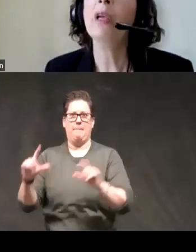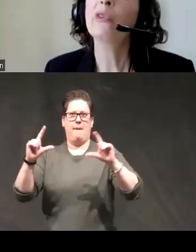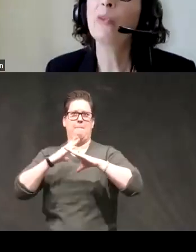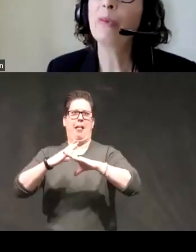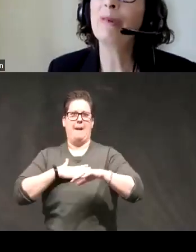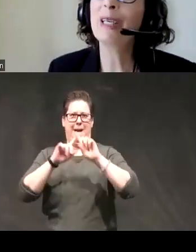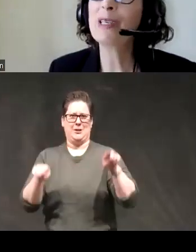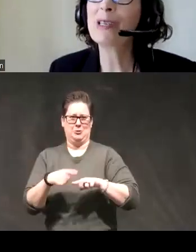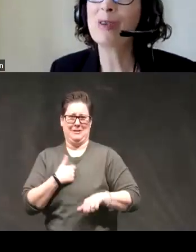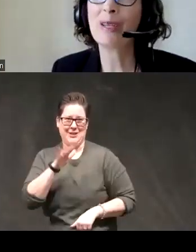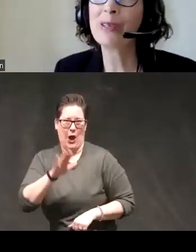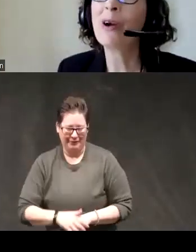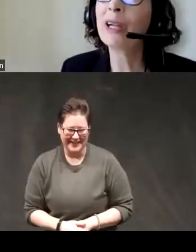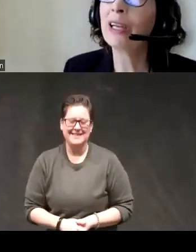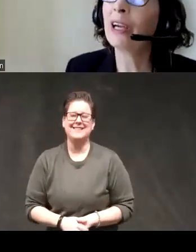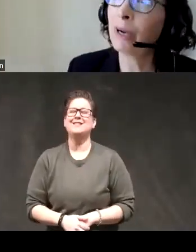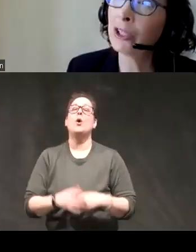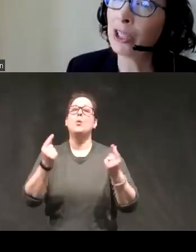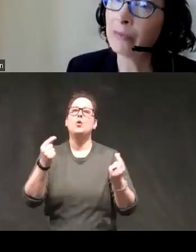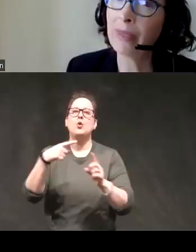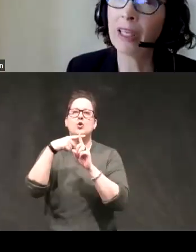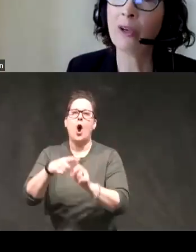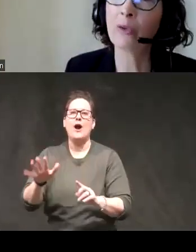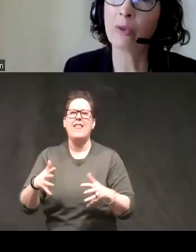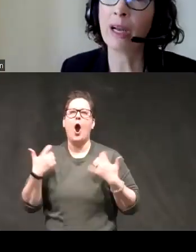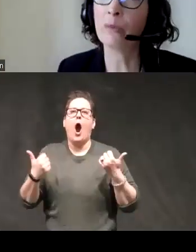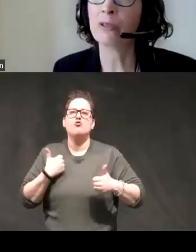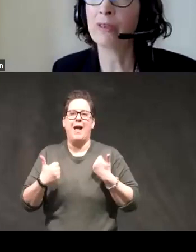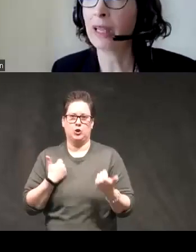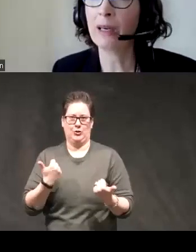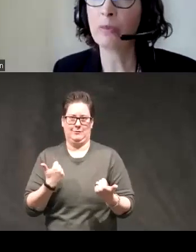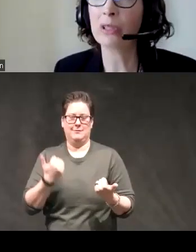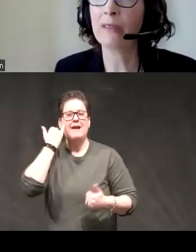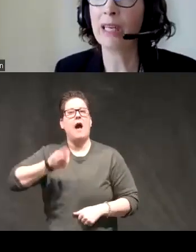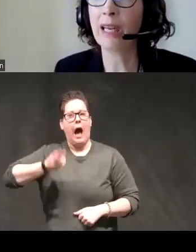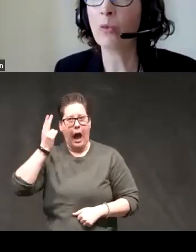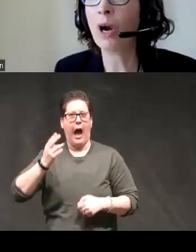so what we wanted to do is Target aggression in those with high emotion related impulsivity and